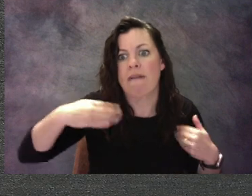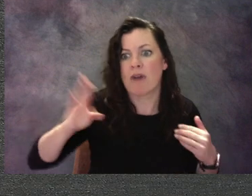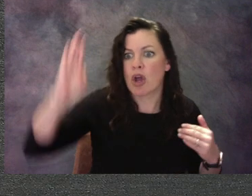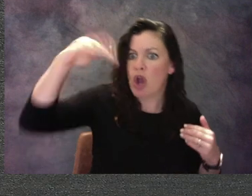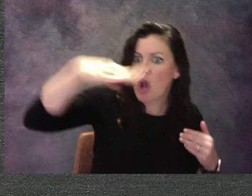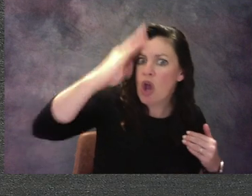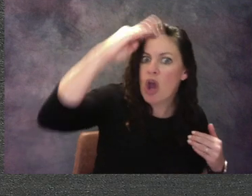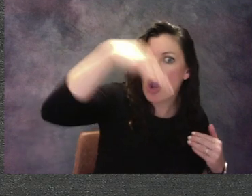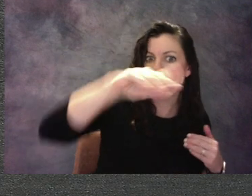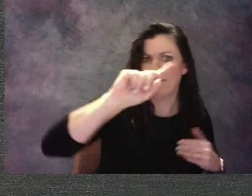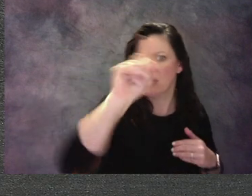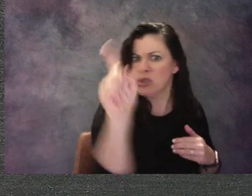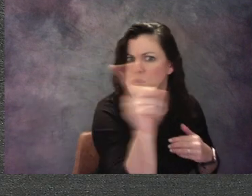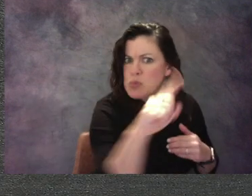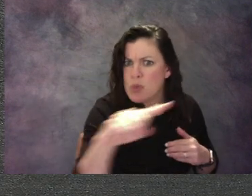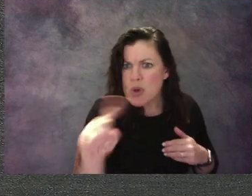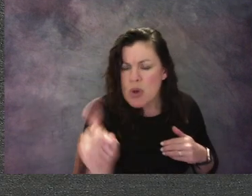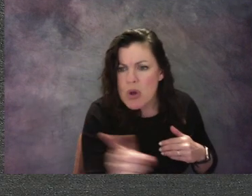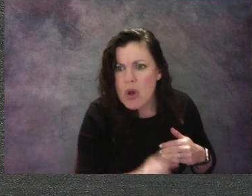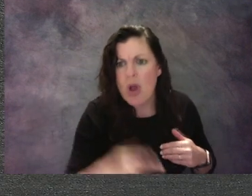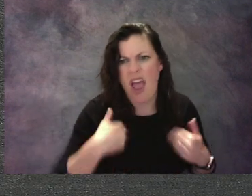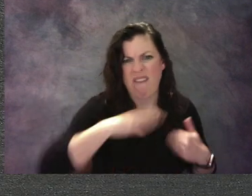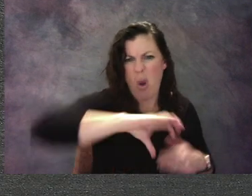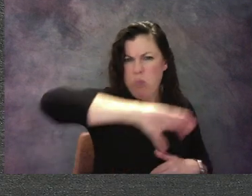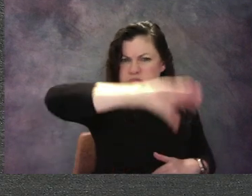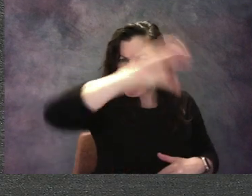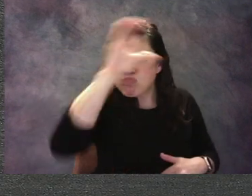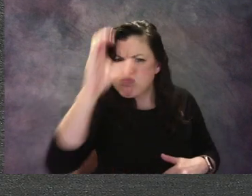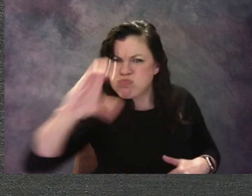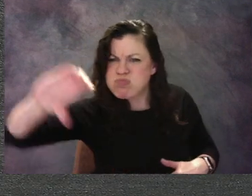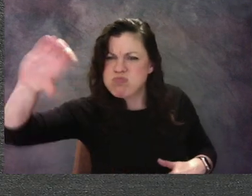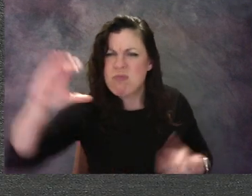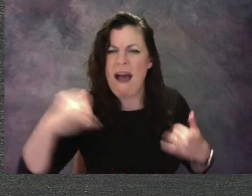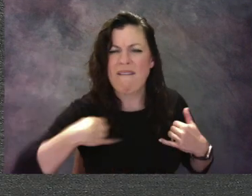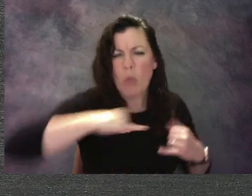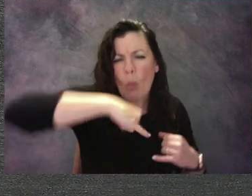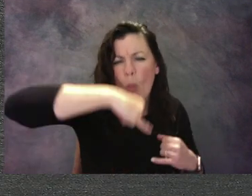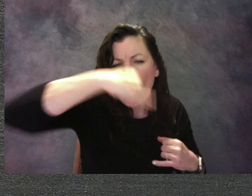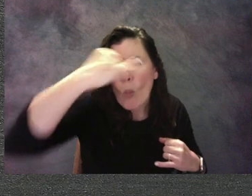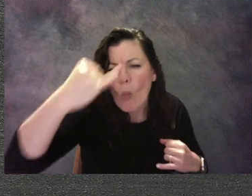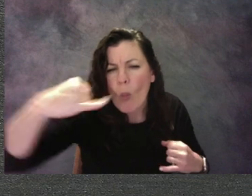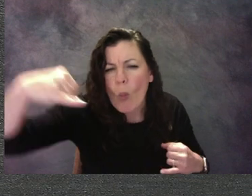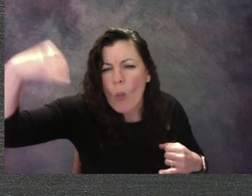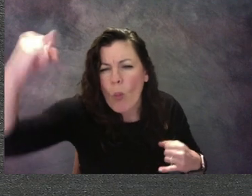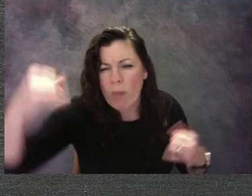so many different types of lines. What do you suppose she's doing now?